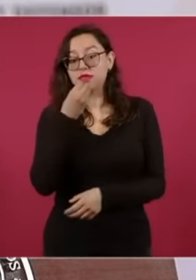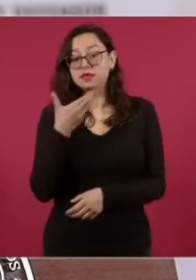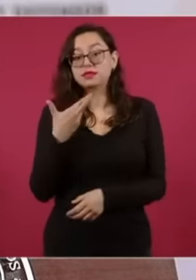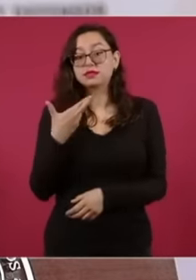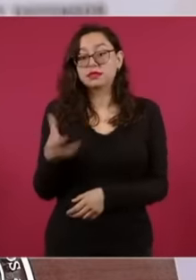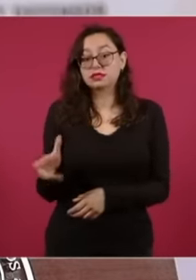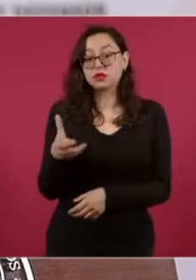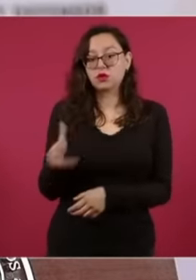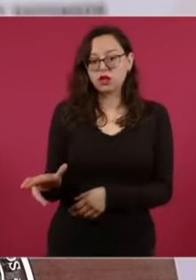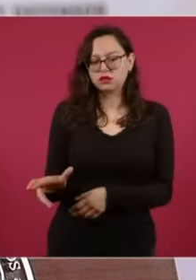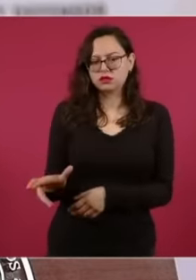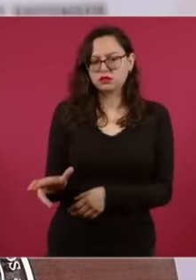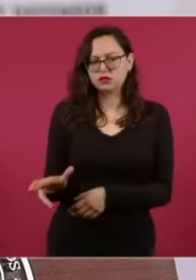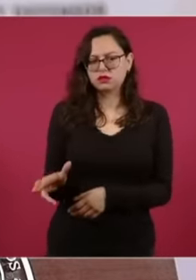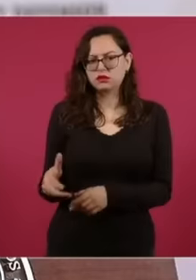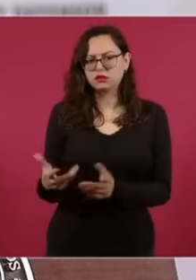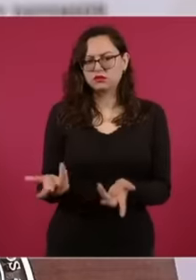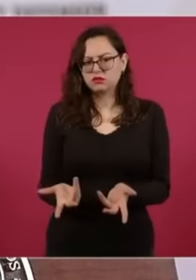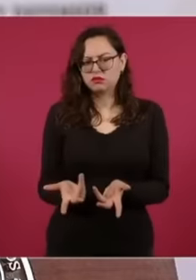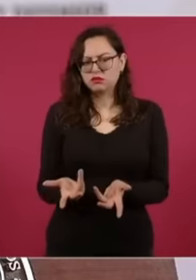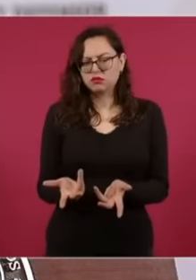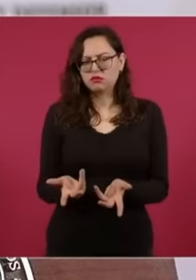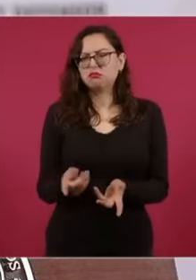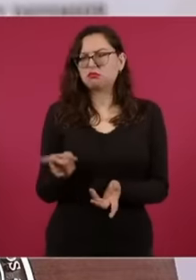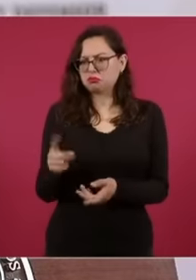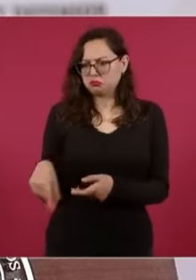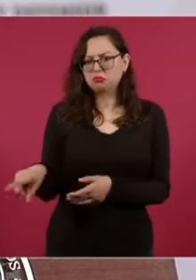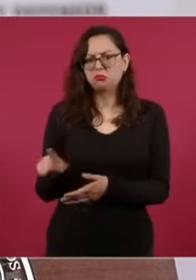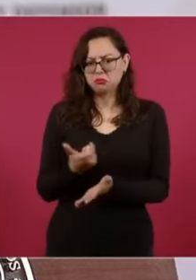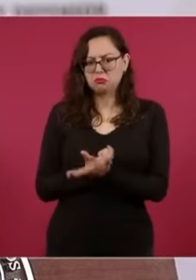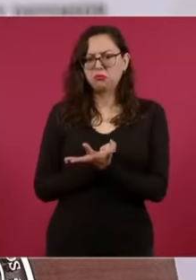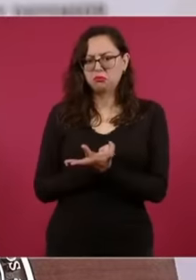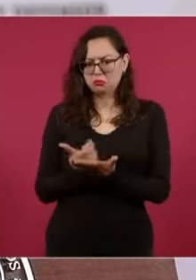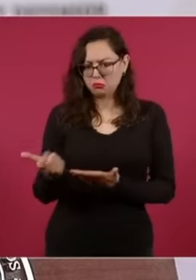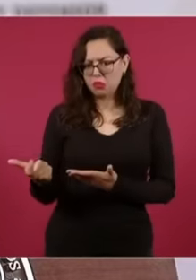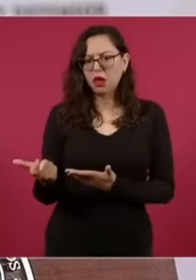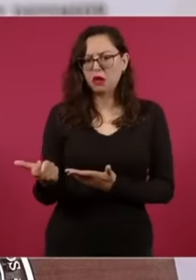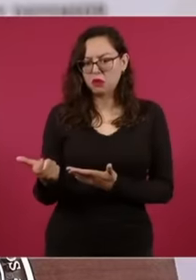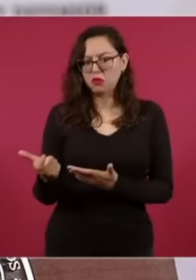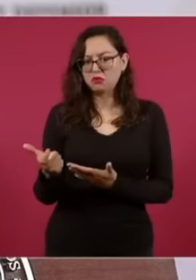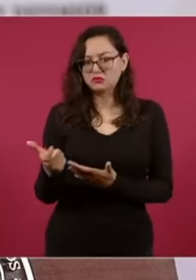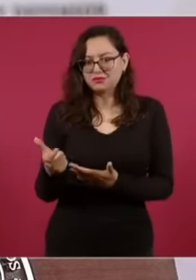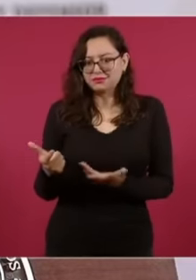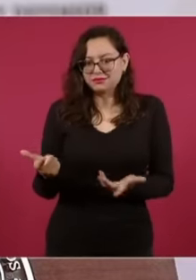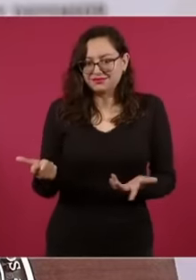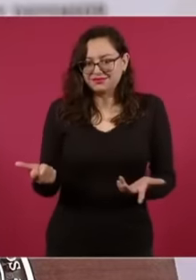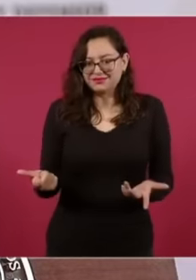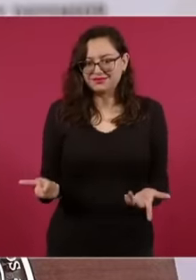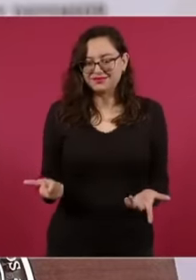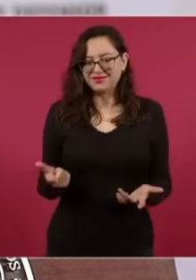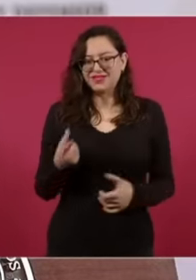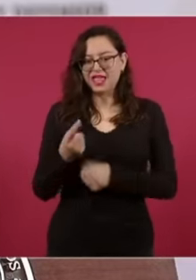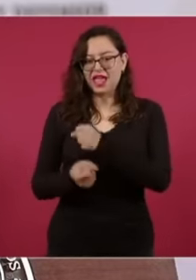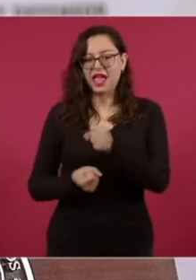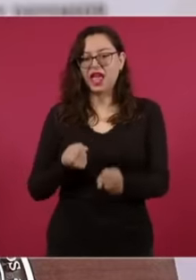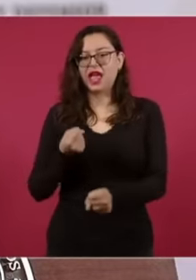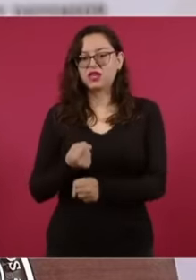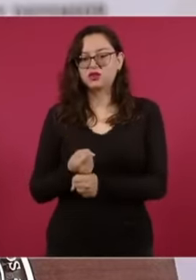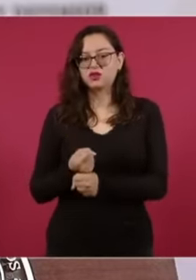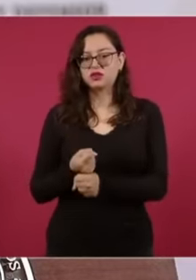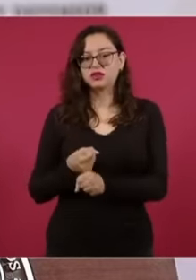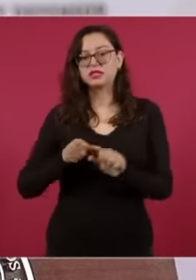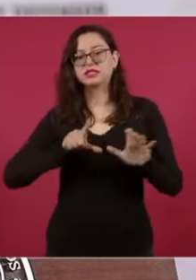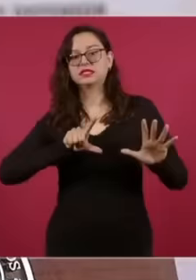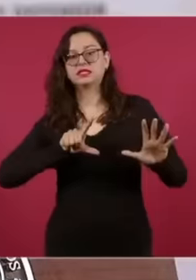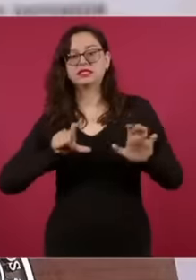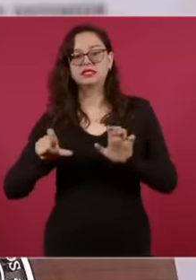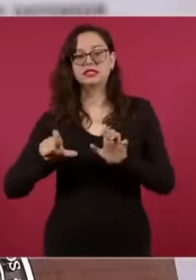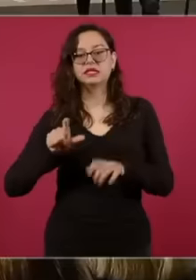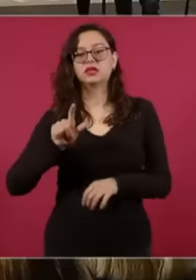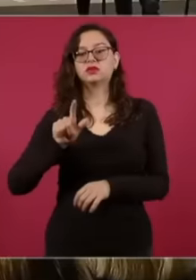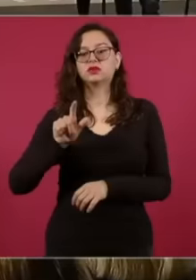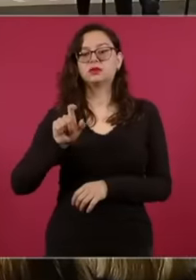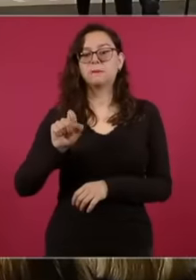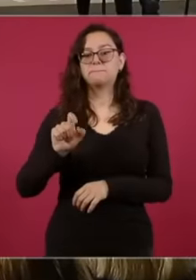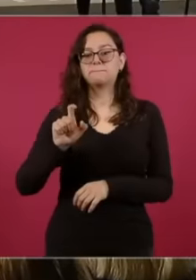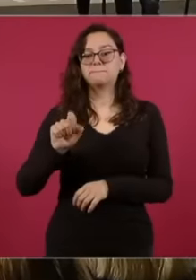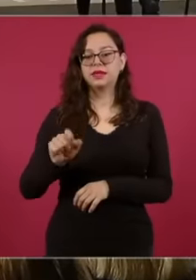go to a restaurant or want to eat out, the treasury pays them 72,360